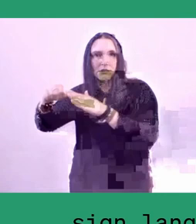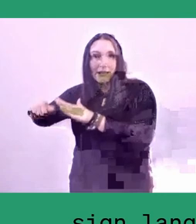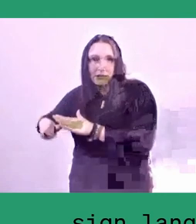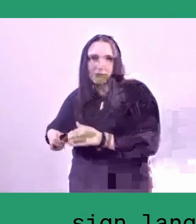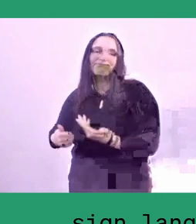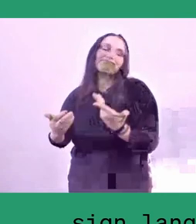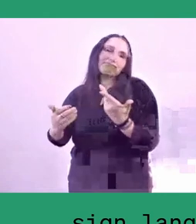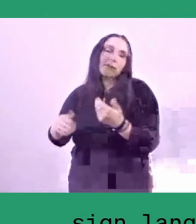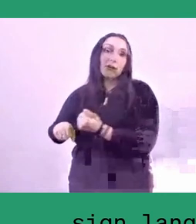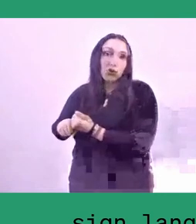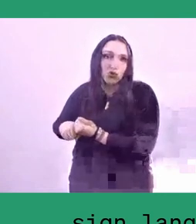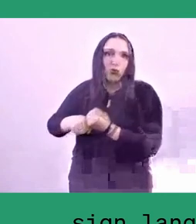We are still facing a lot of problems